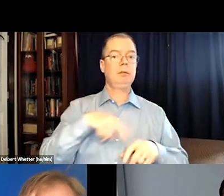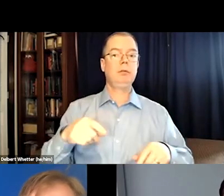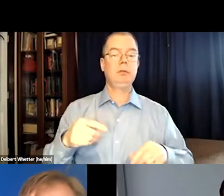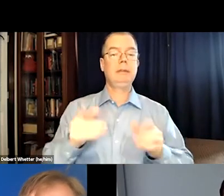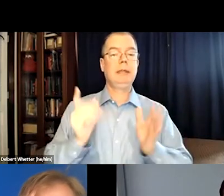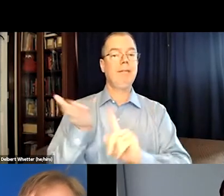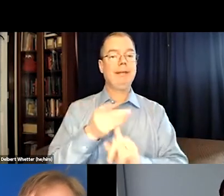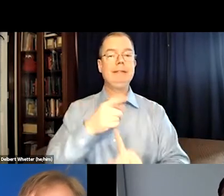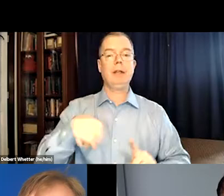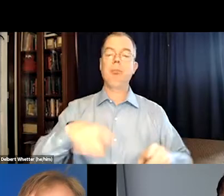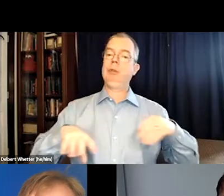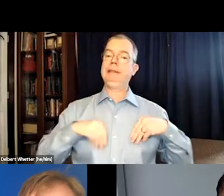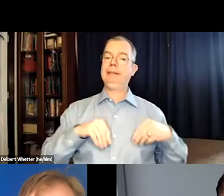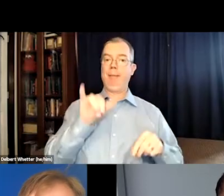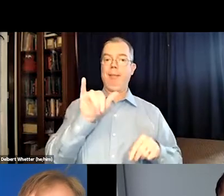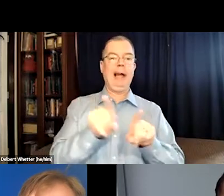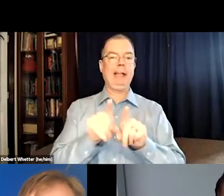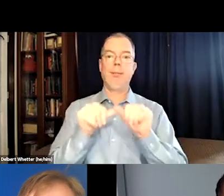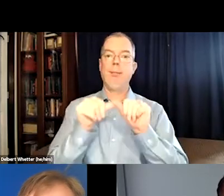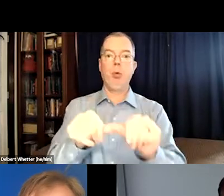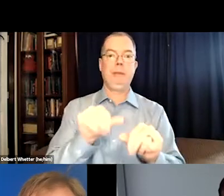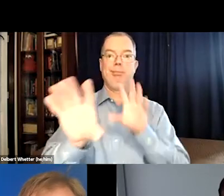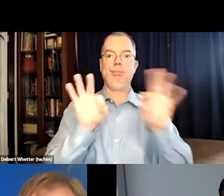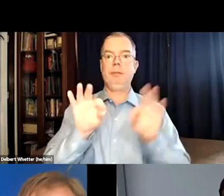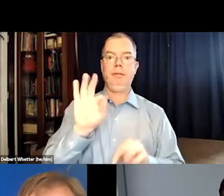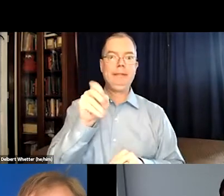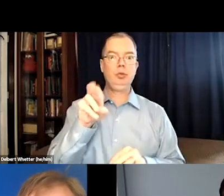the general public, convincing them to accept that as